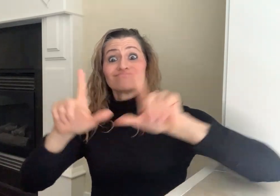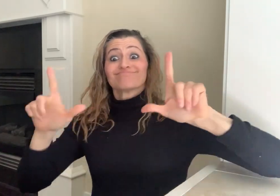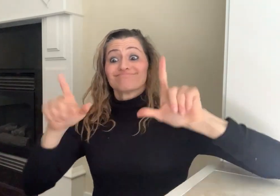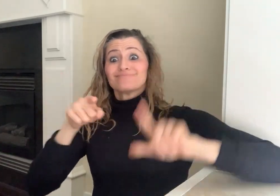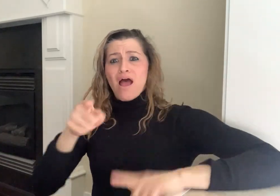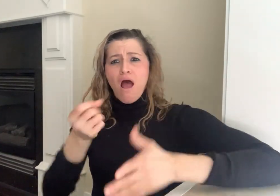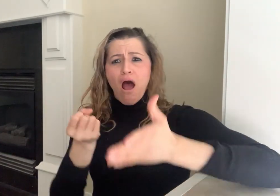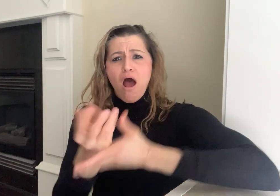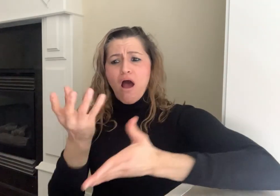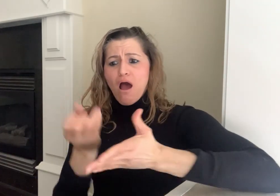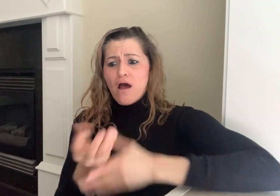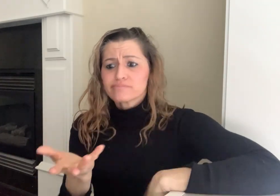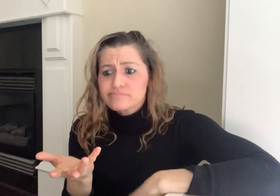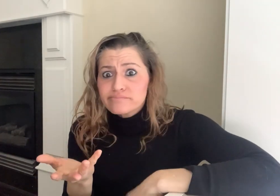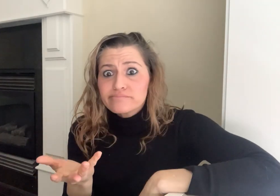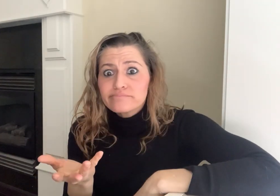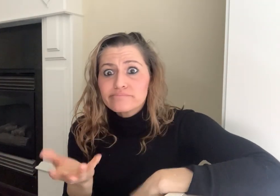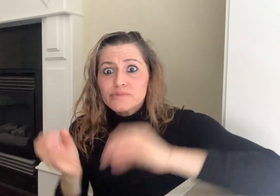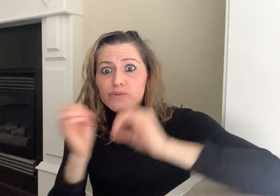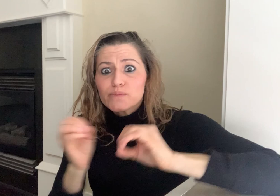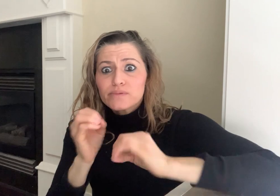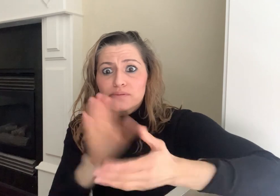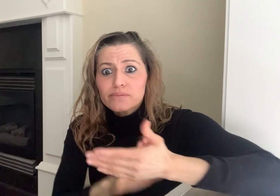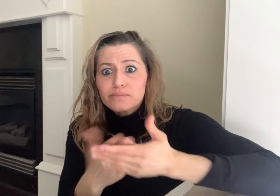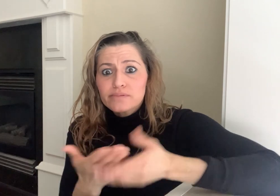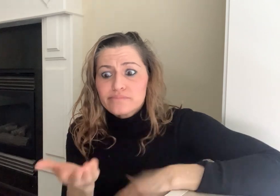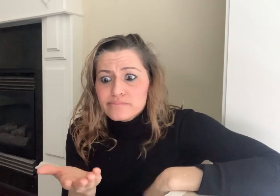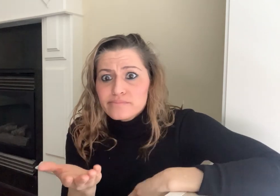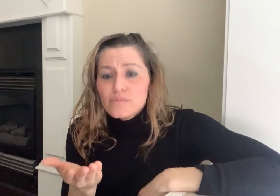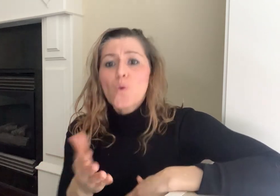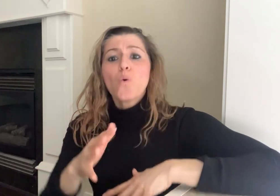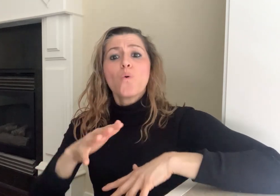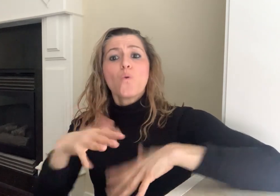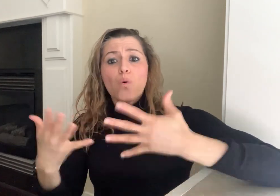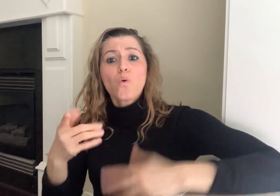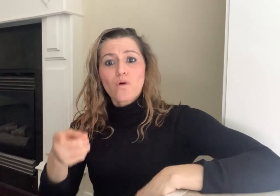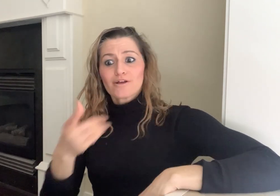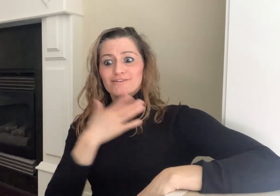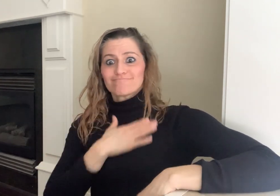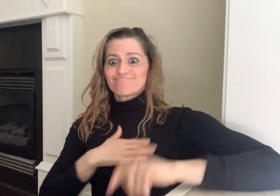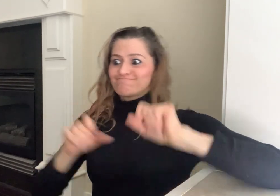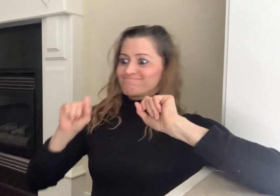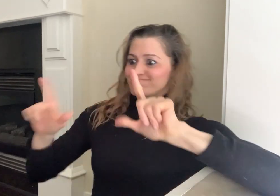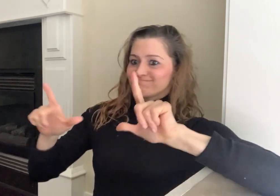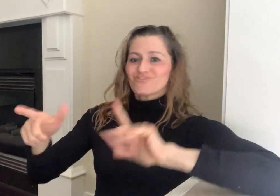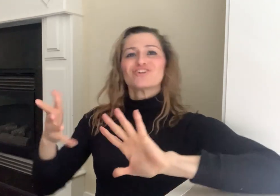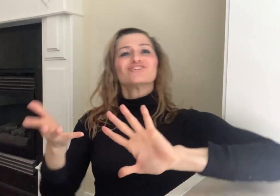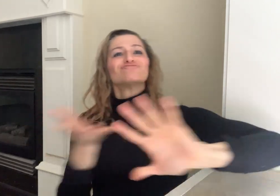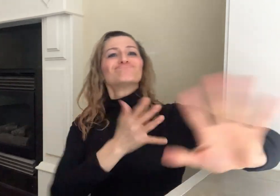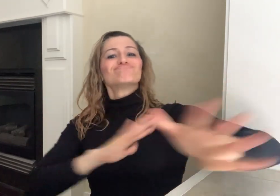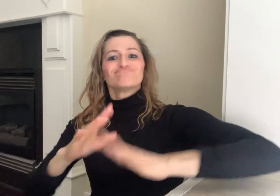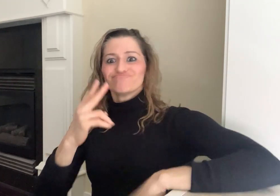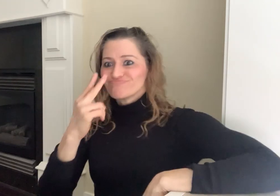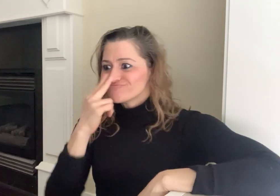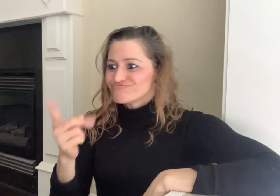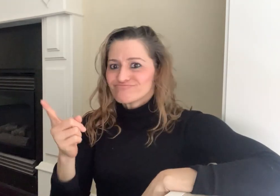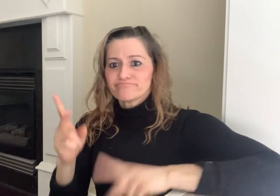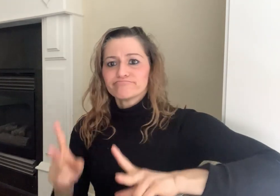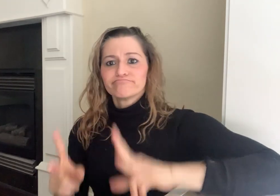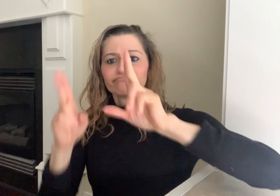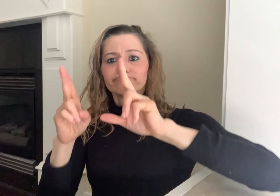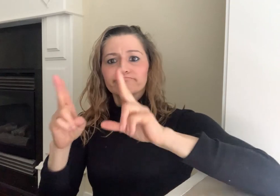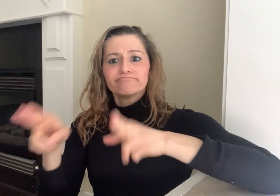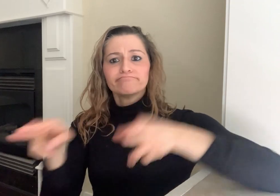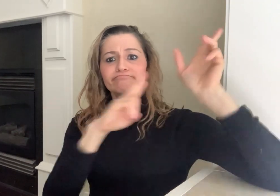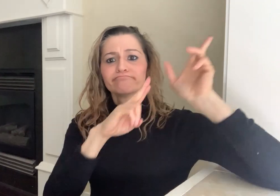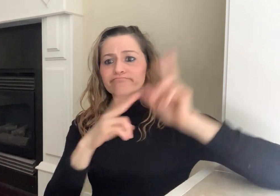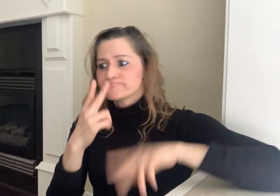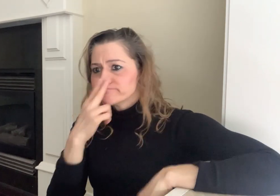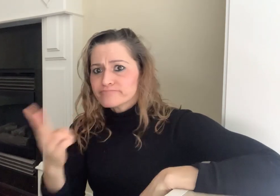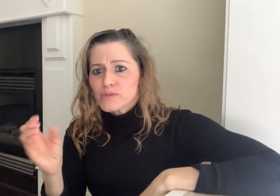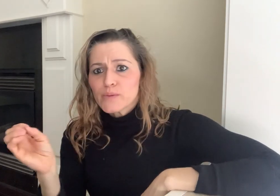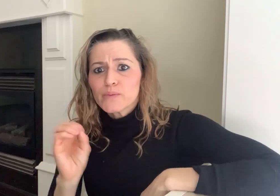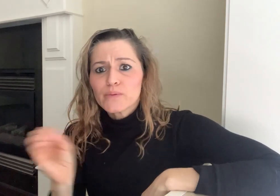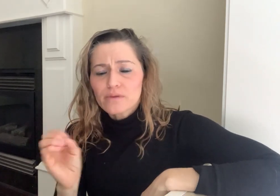announcements are happening too often.